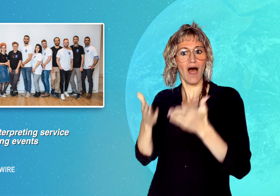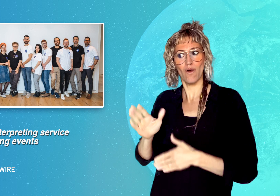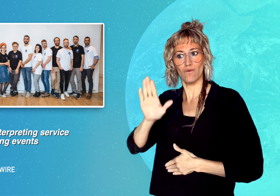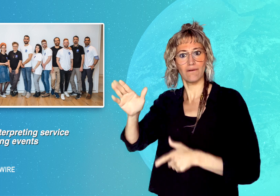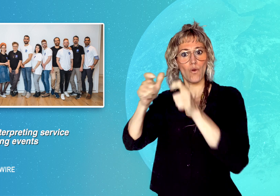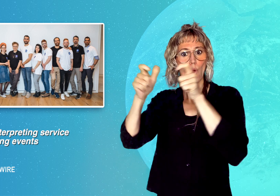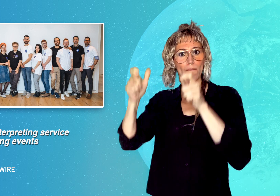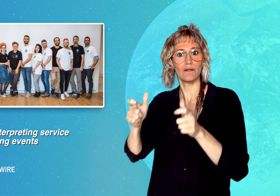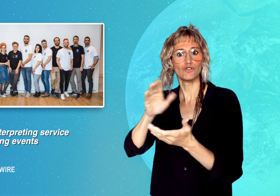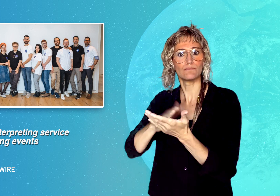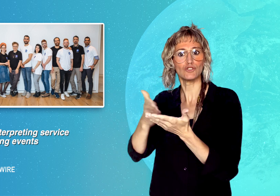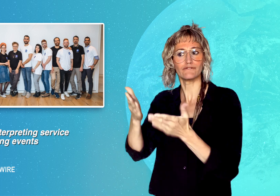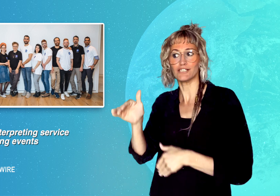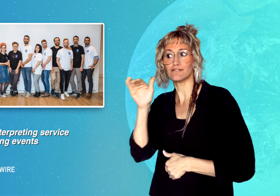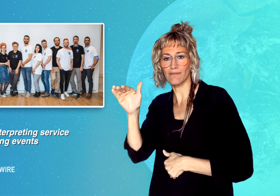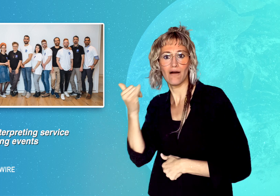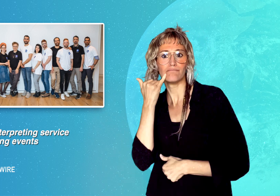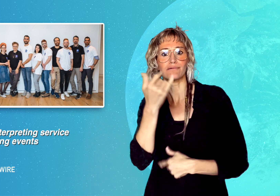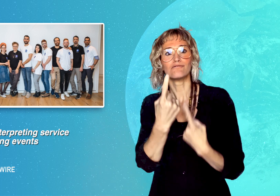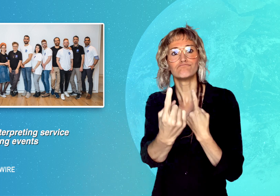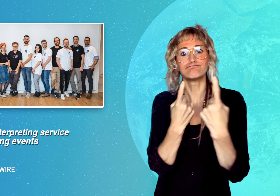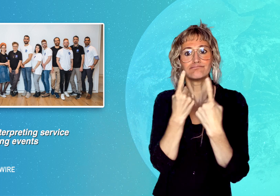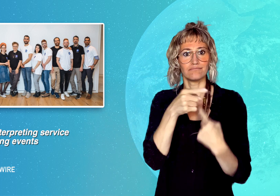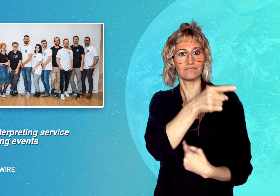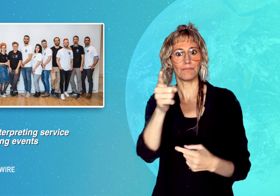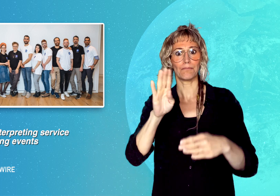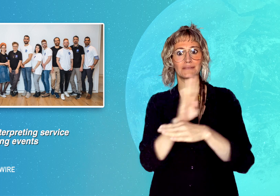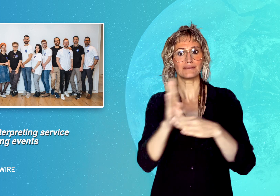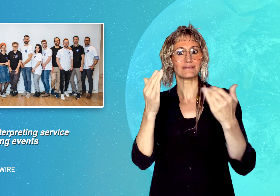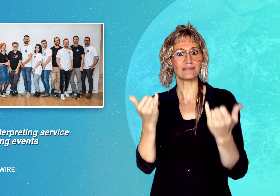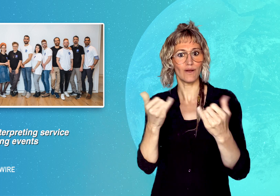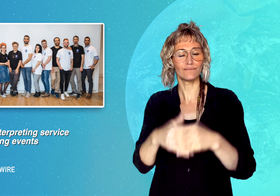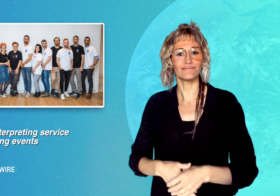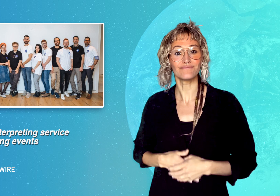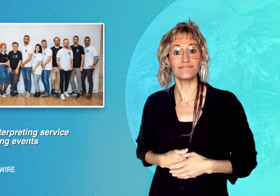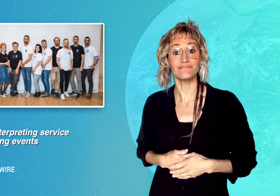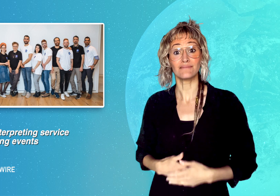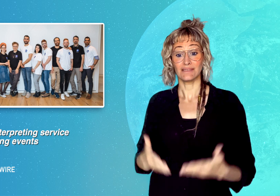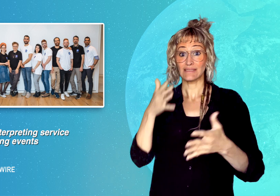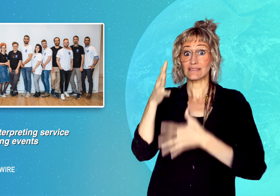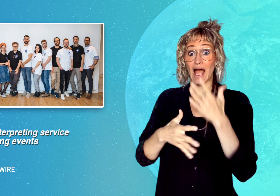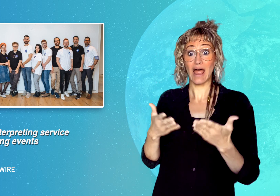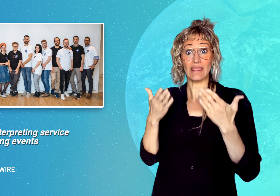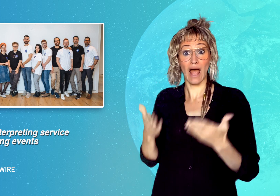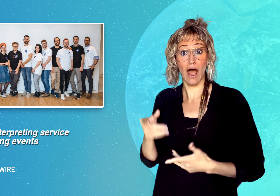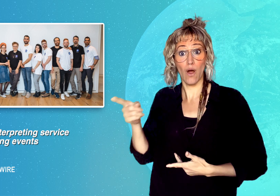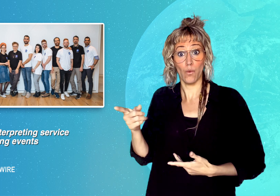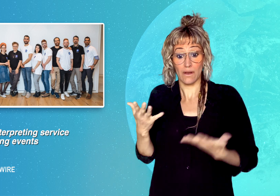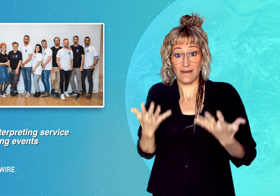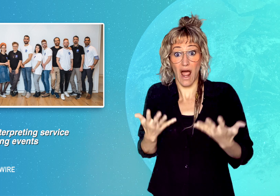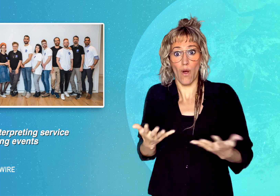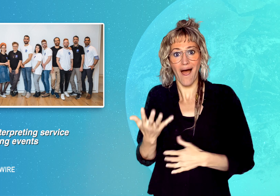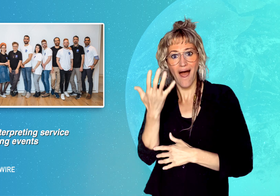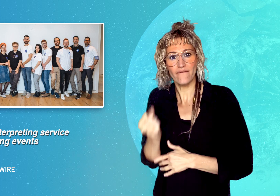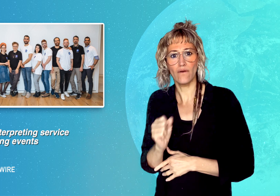Sign Now currently has 100 interpreters who work